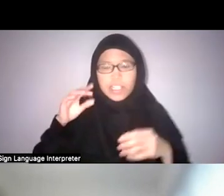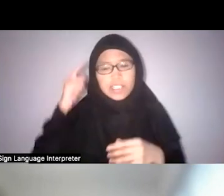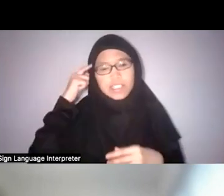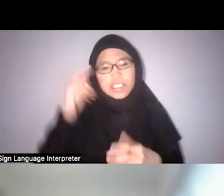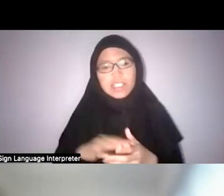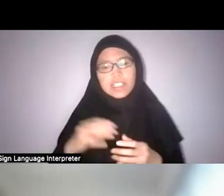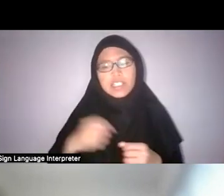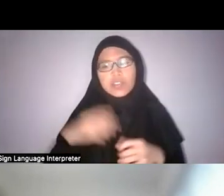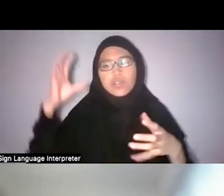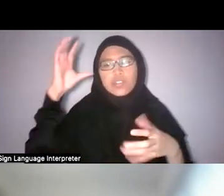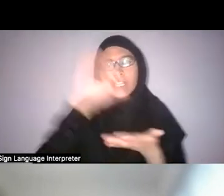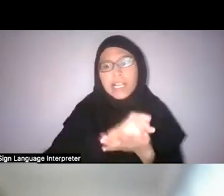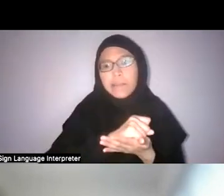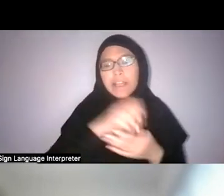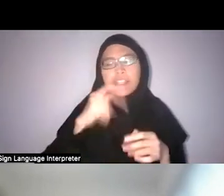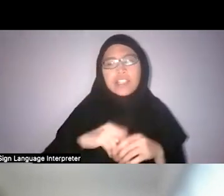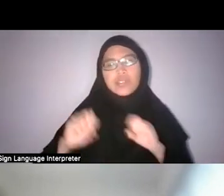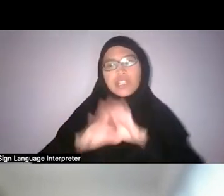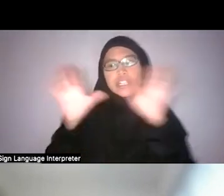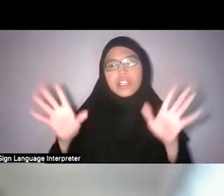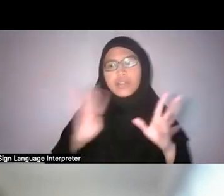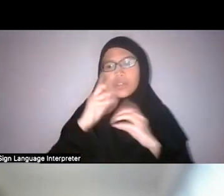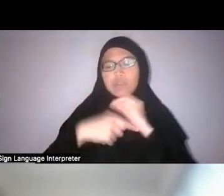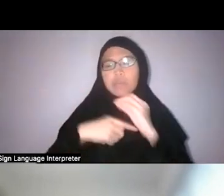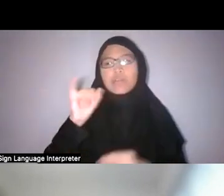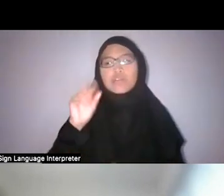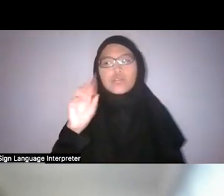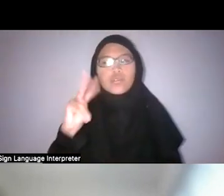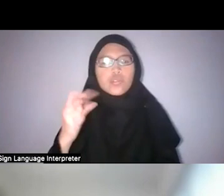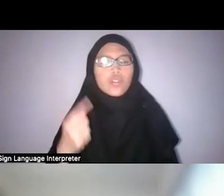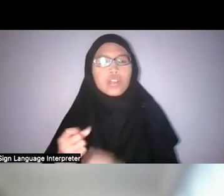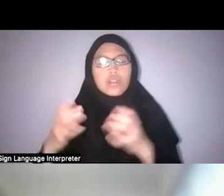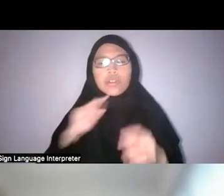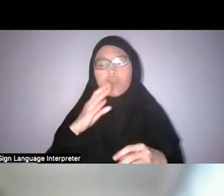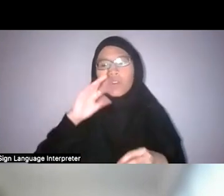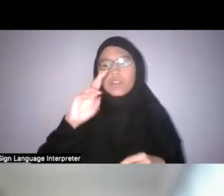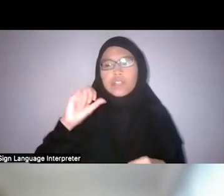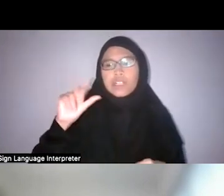Because we talk about Jurong a lot when we talk about a lot of reclamation projects in industrial Singapore.